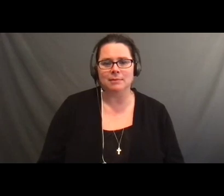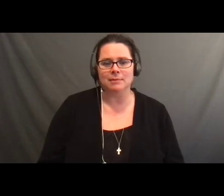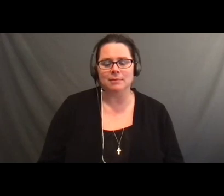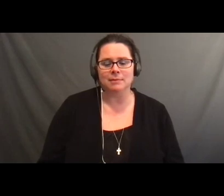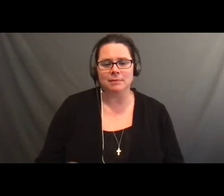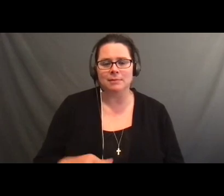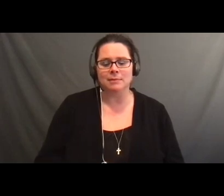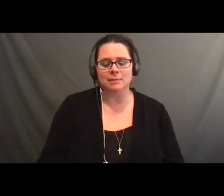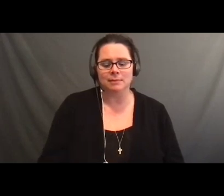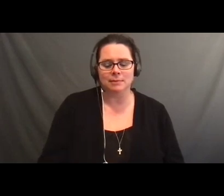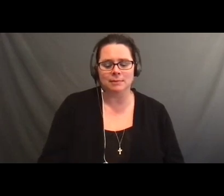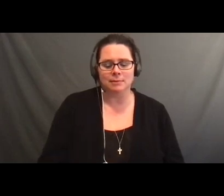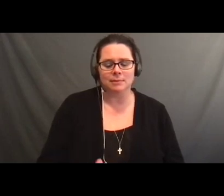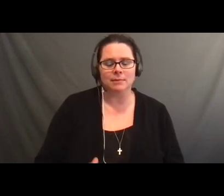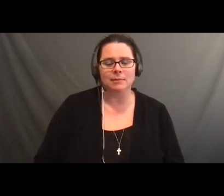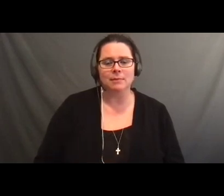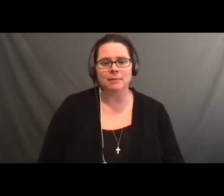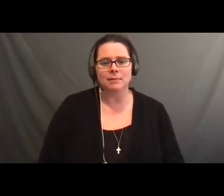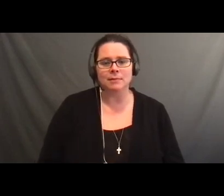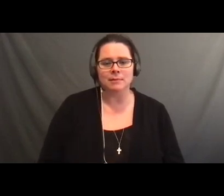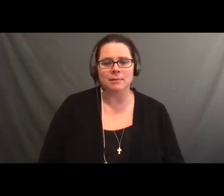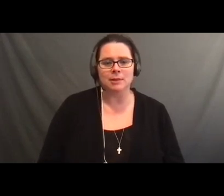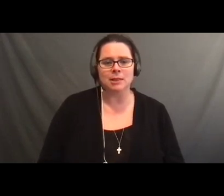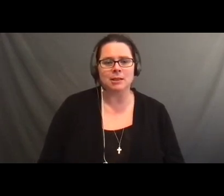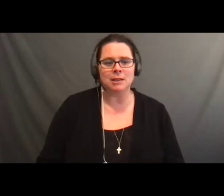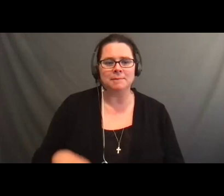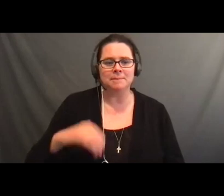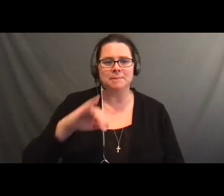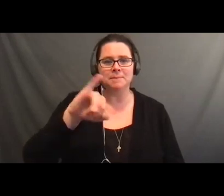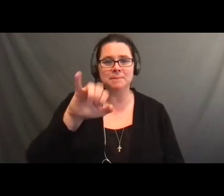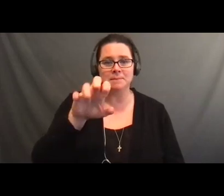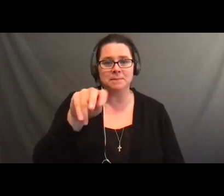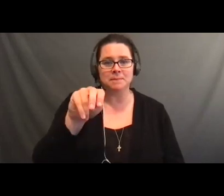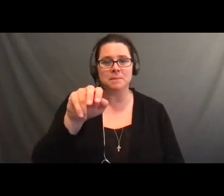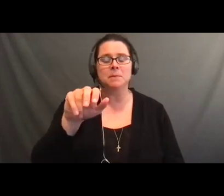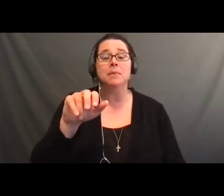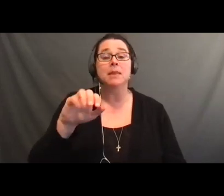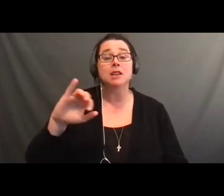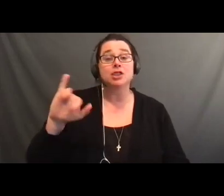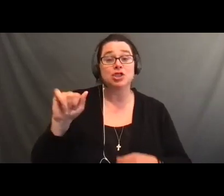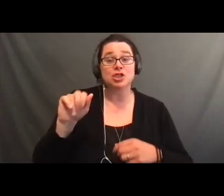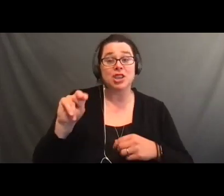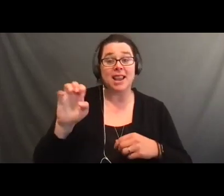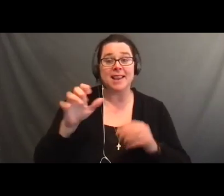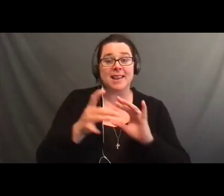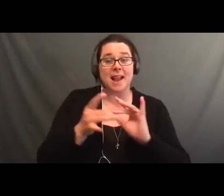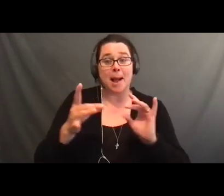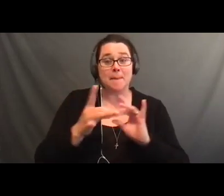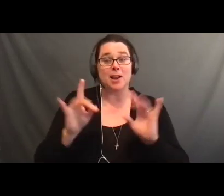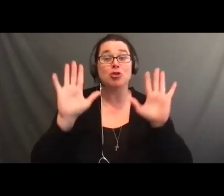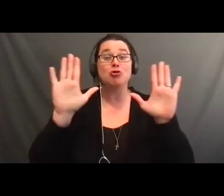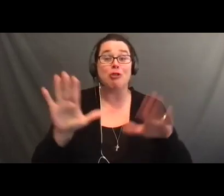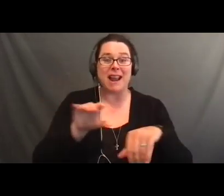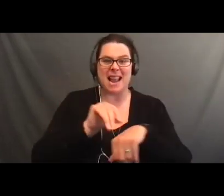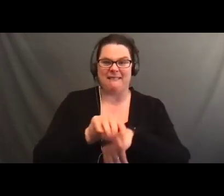This is RJ. I'm sure you have had to deal with a 7 10